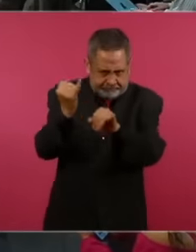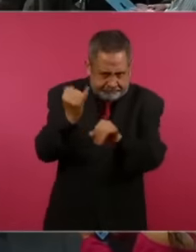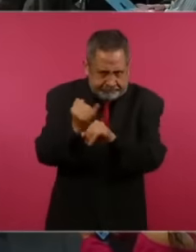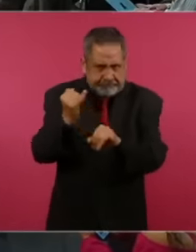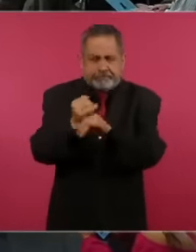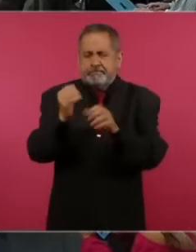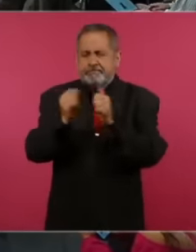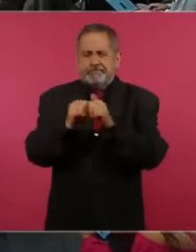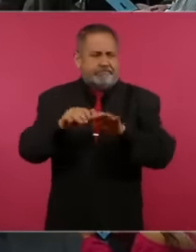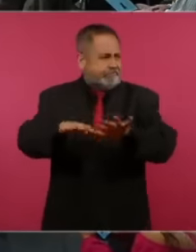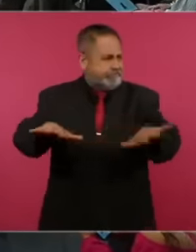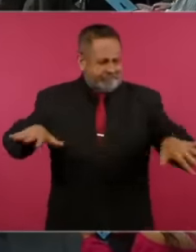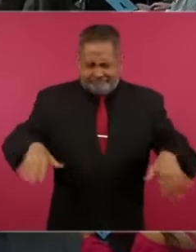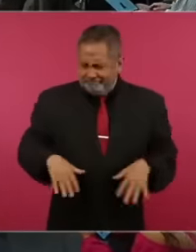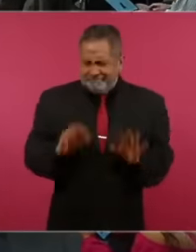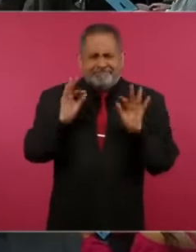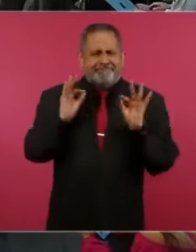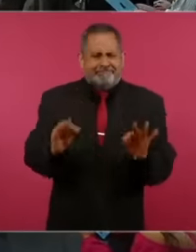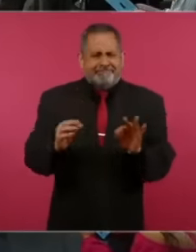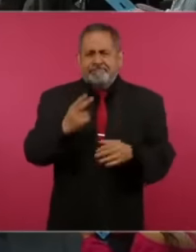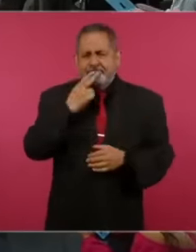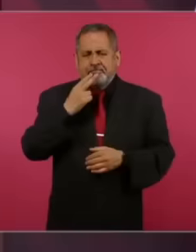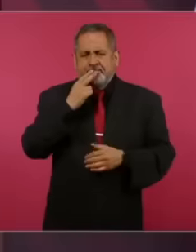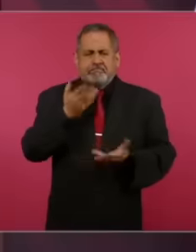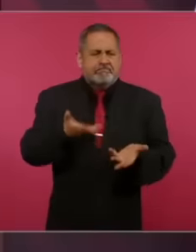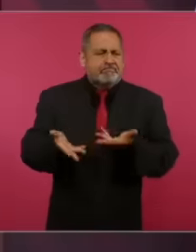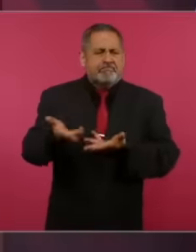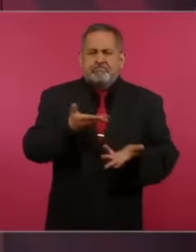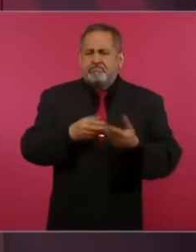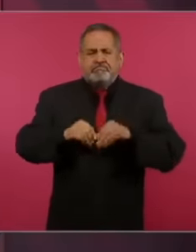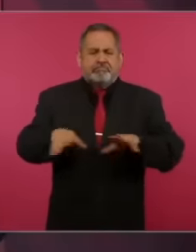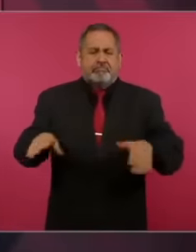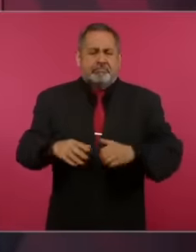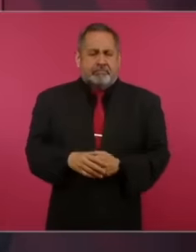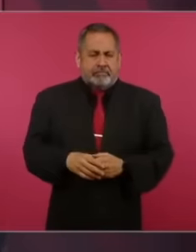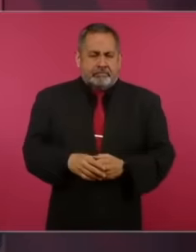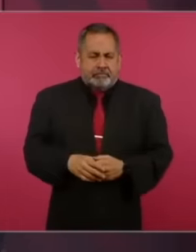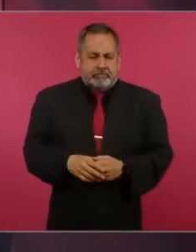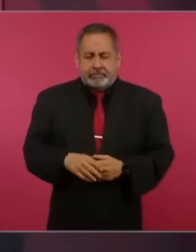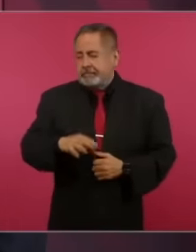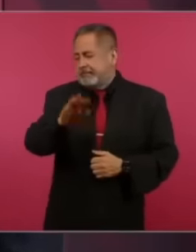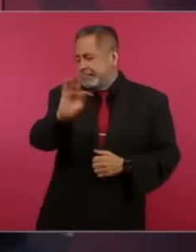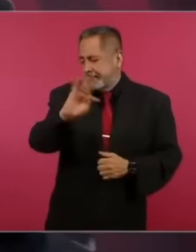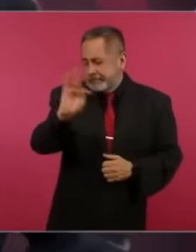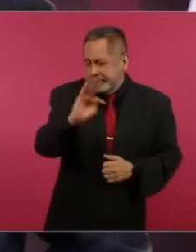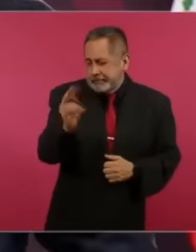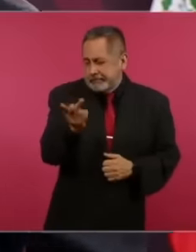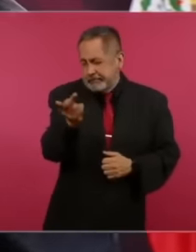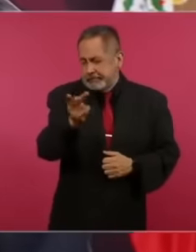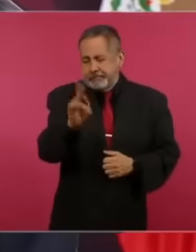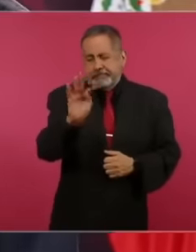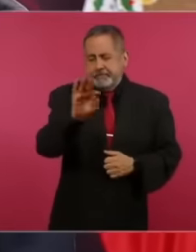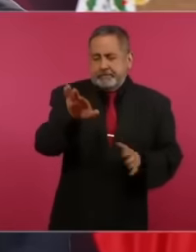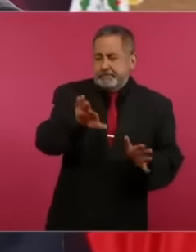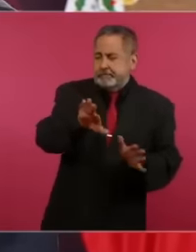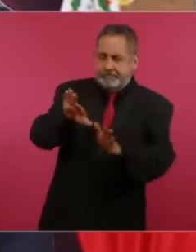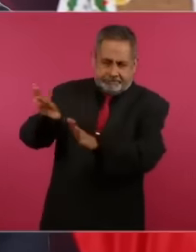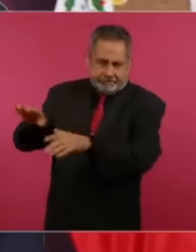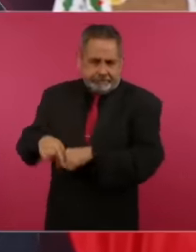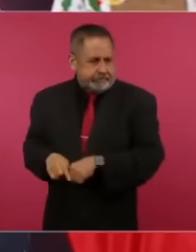with all the services how much would it have cost us to make them with the